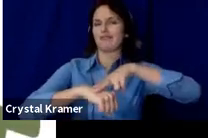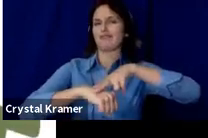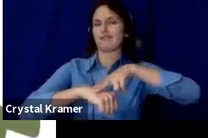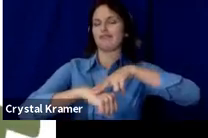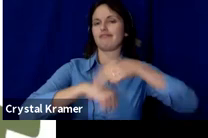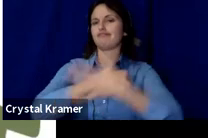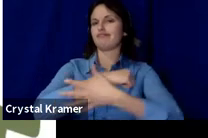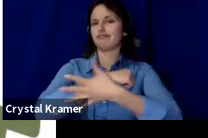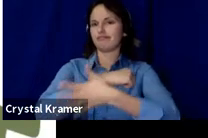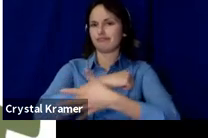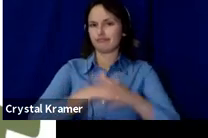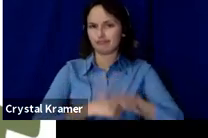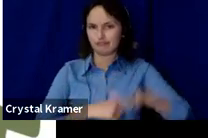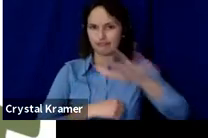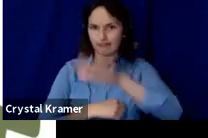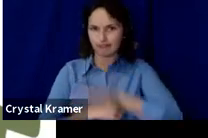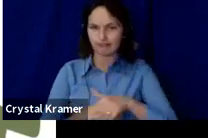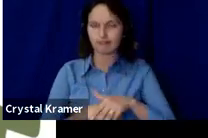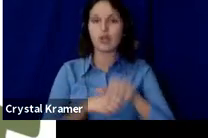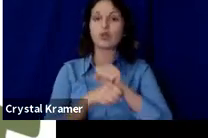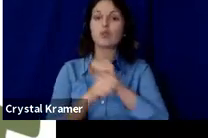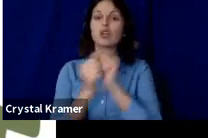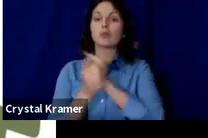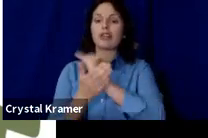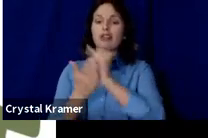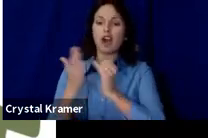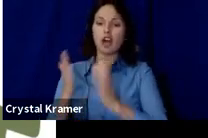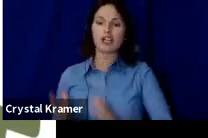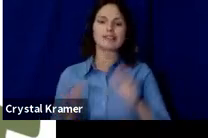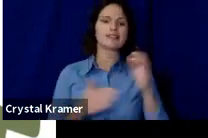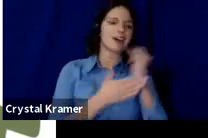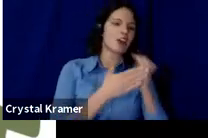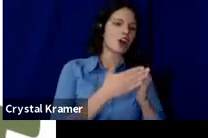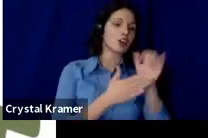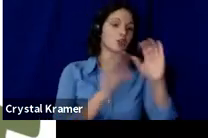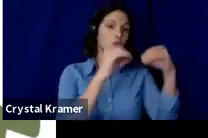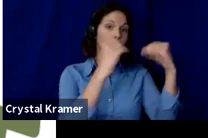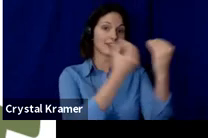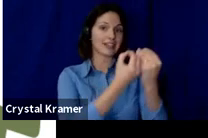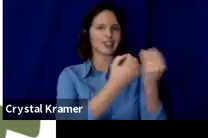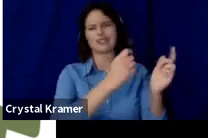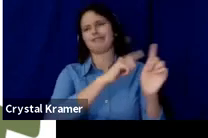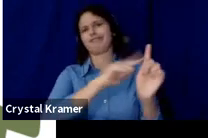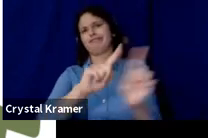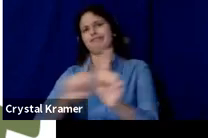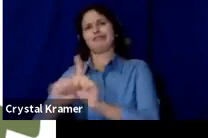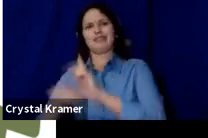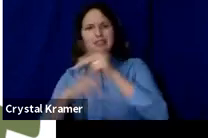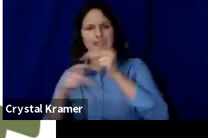We work with artists and art organizations in all different disciplines and all across the country.